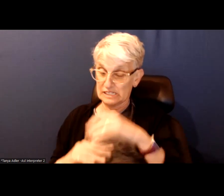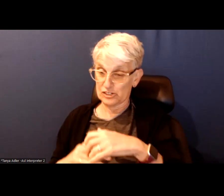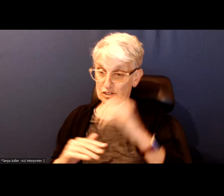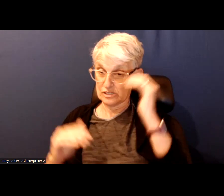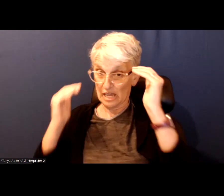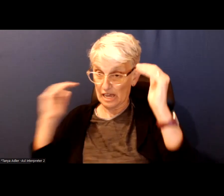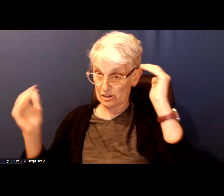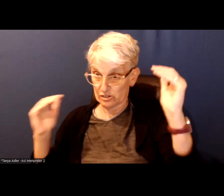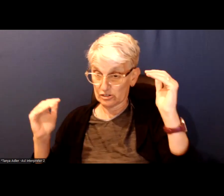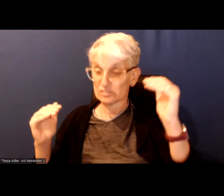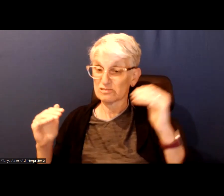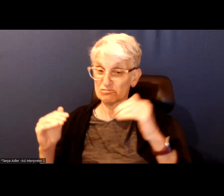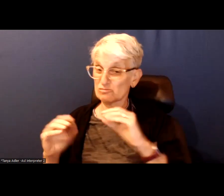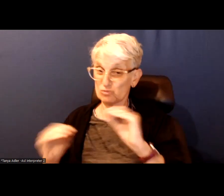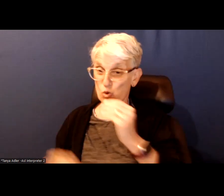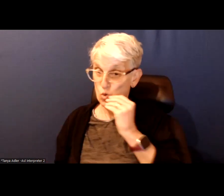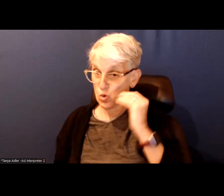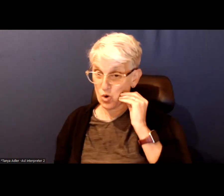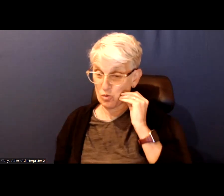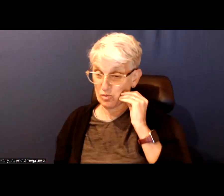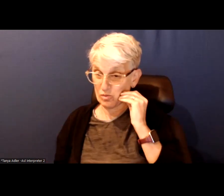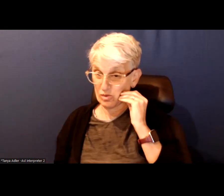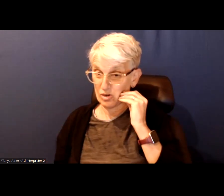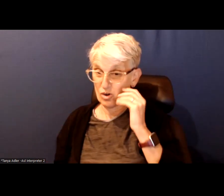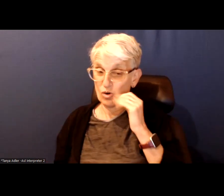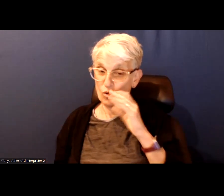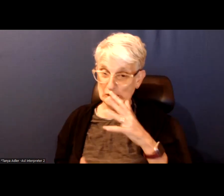experience homelessness or precarious housing.